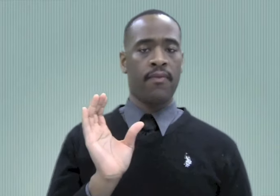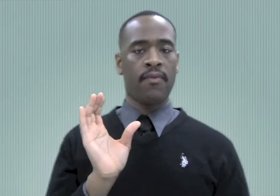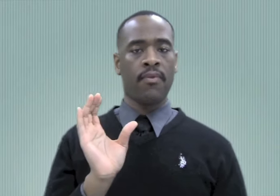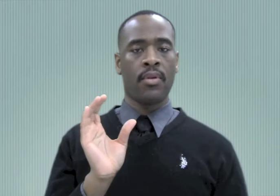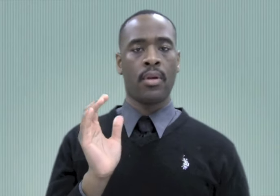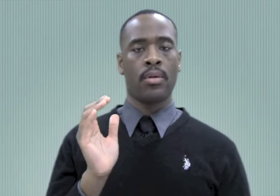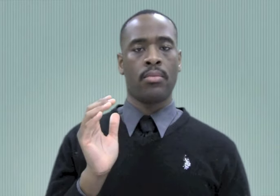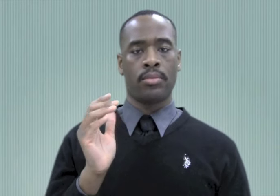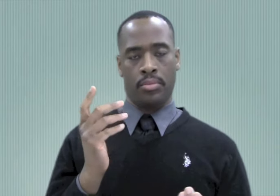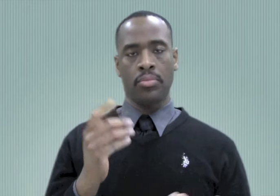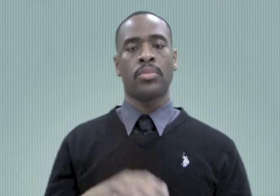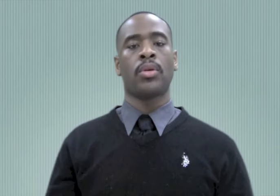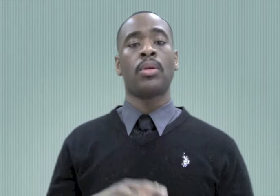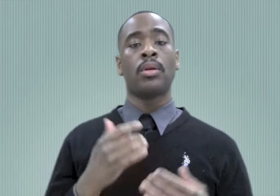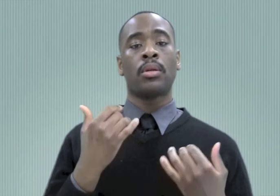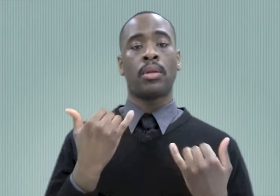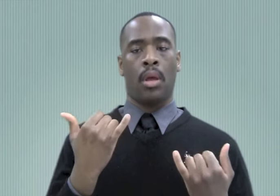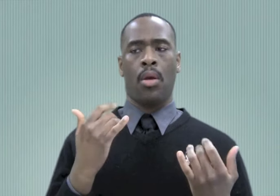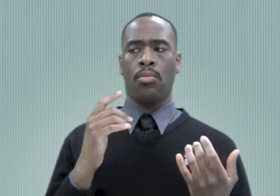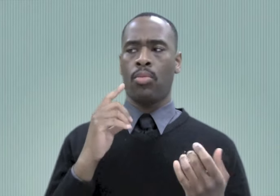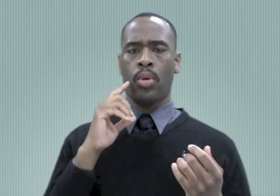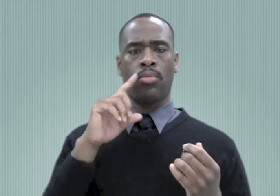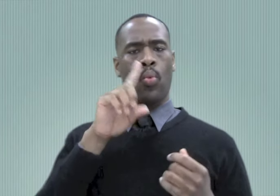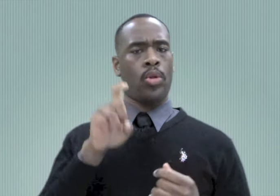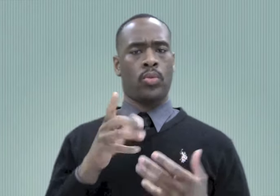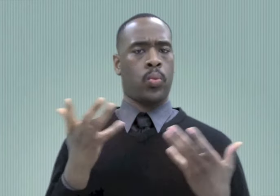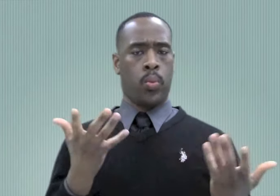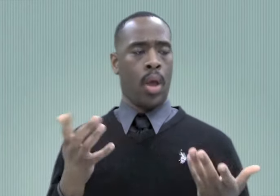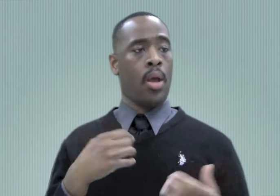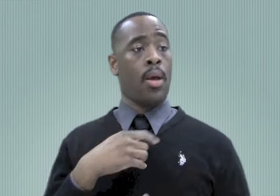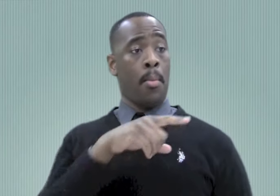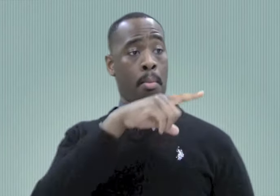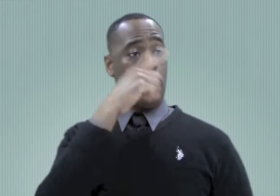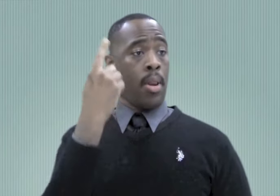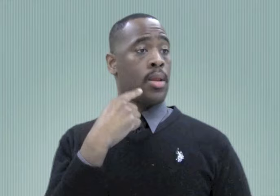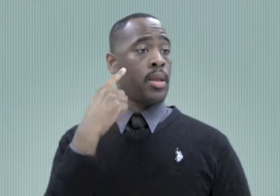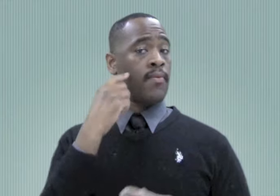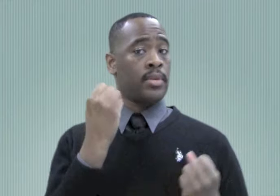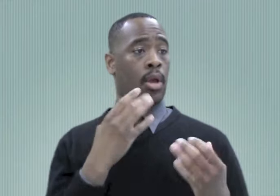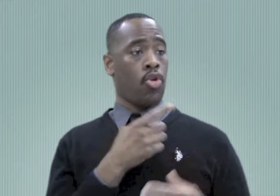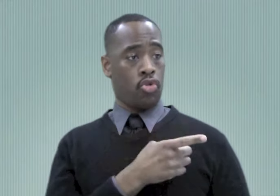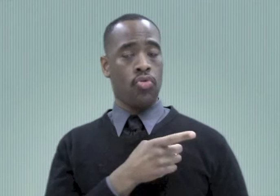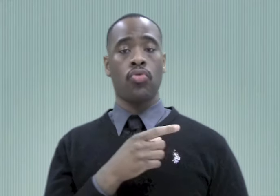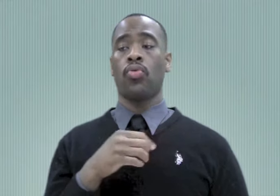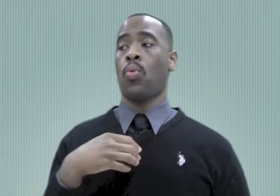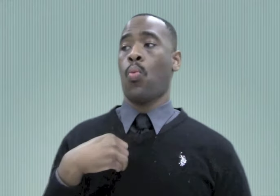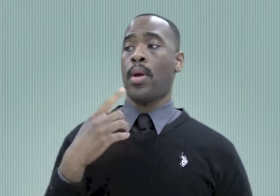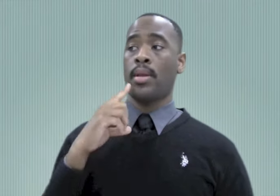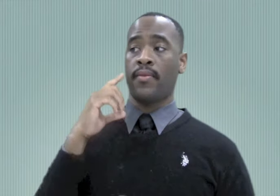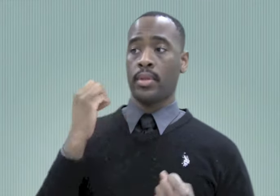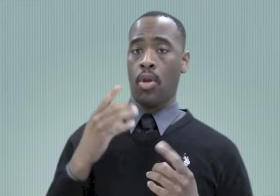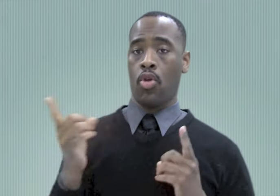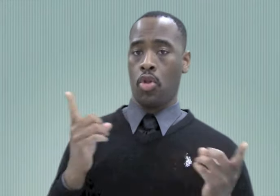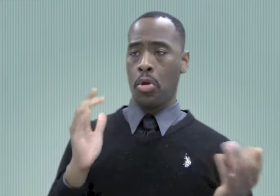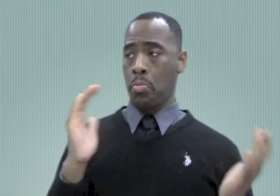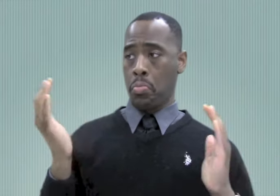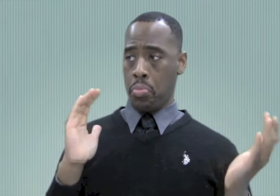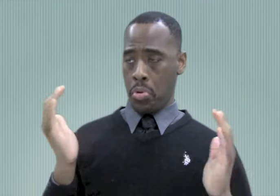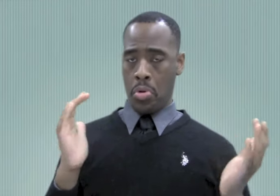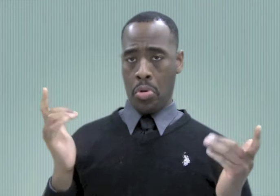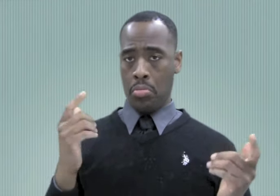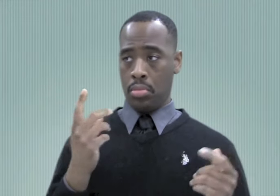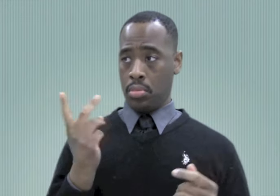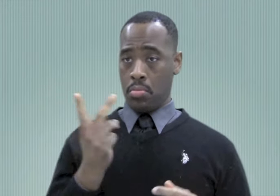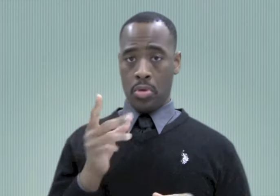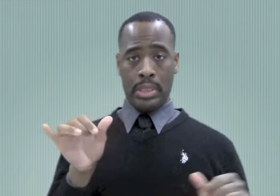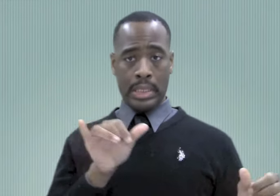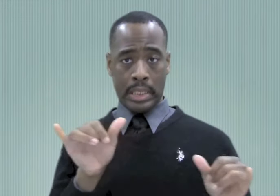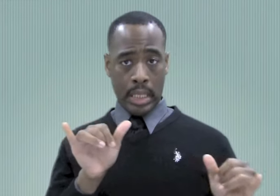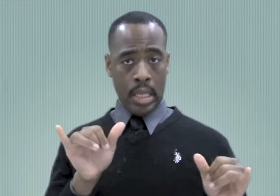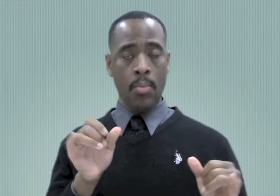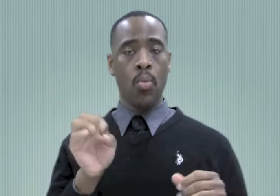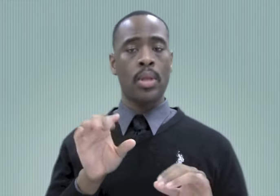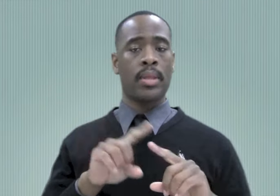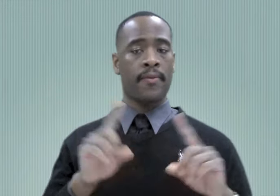Now the question is how two groups are different or similar: the Black Deaf Signers and the White Deaf signers?